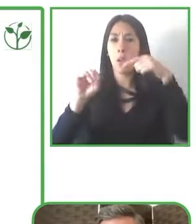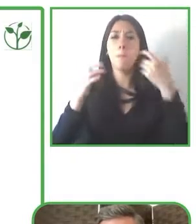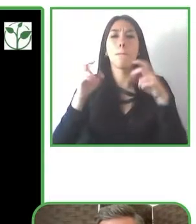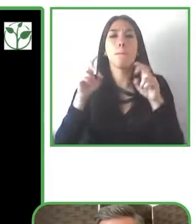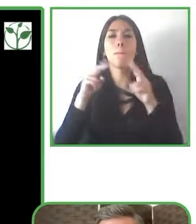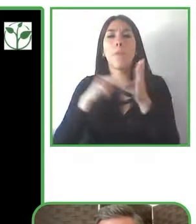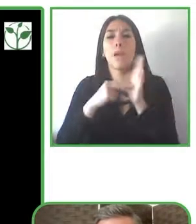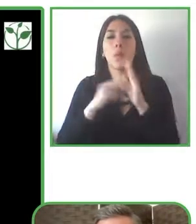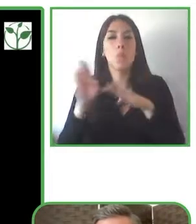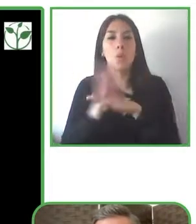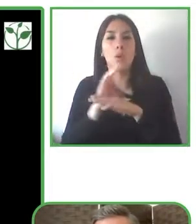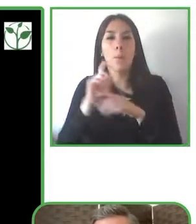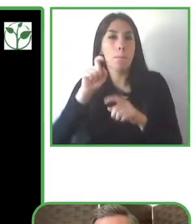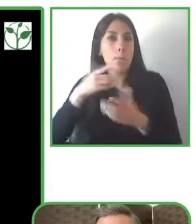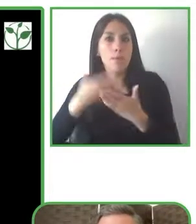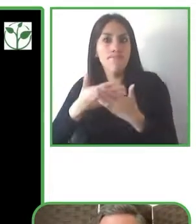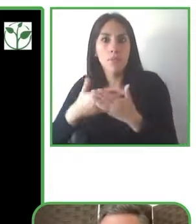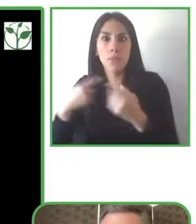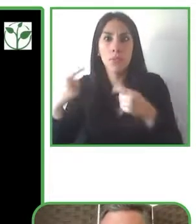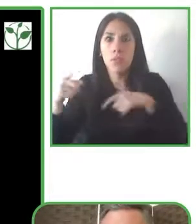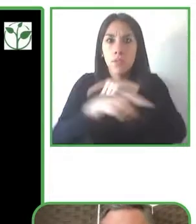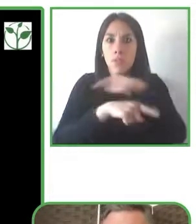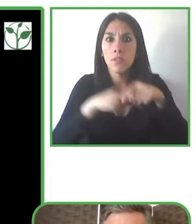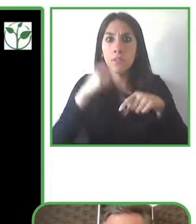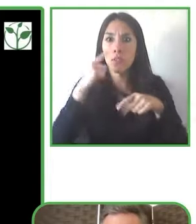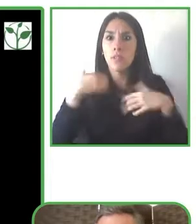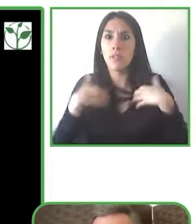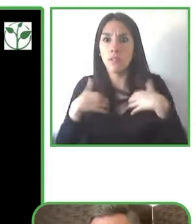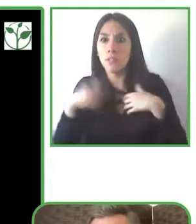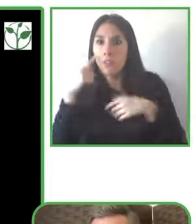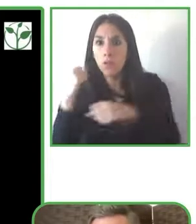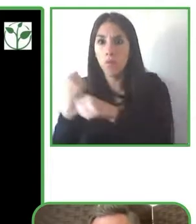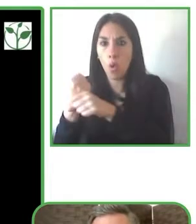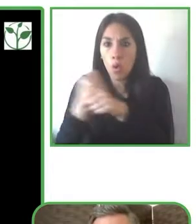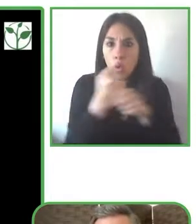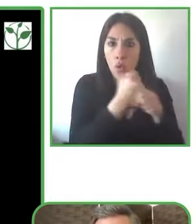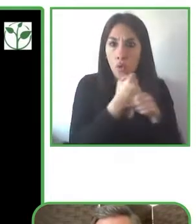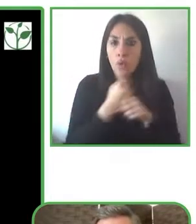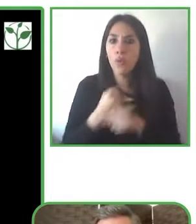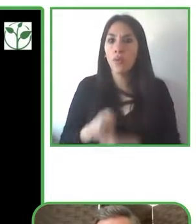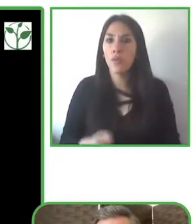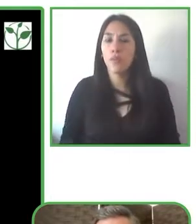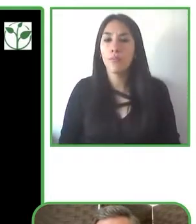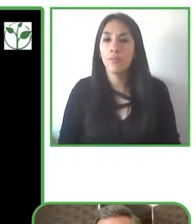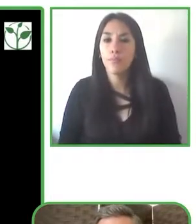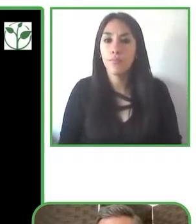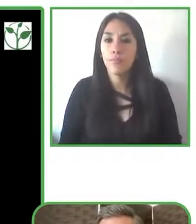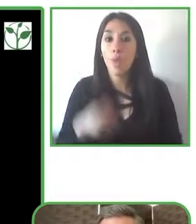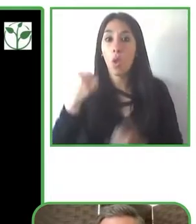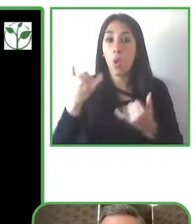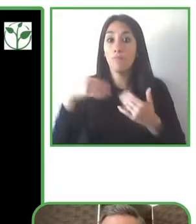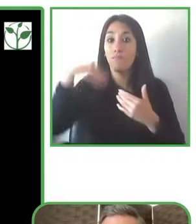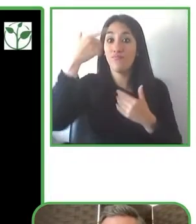And so, when we think about how that system change is realized we have what we call our